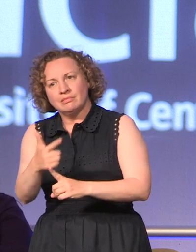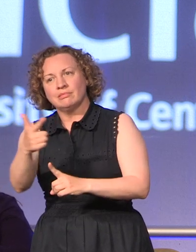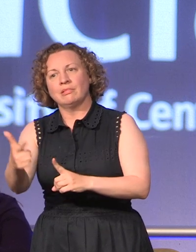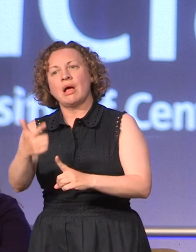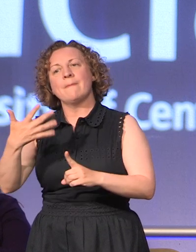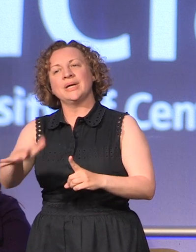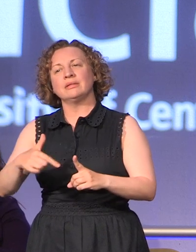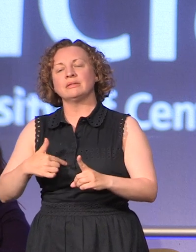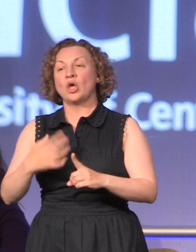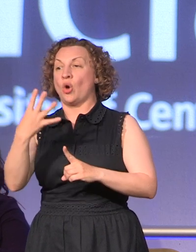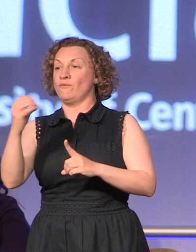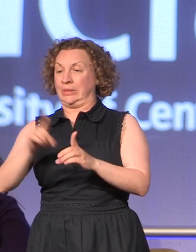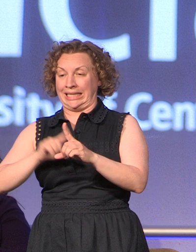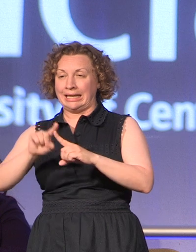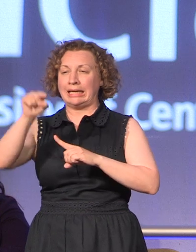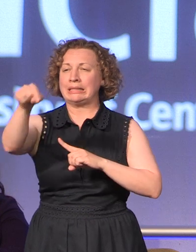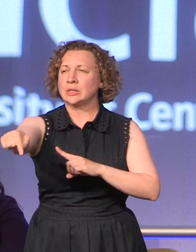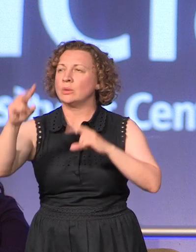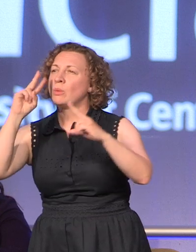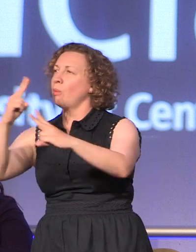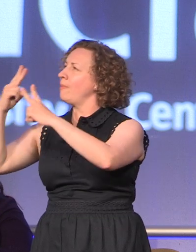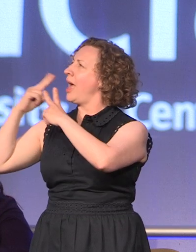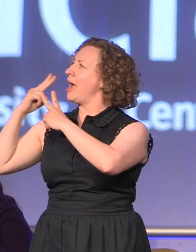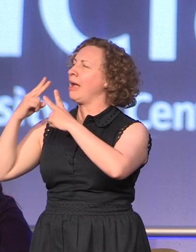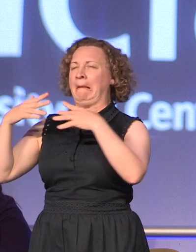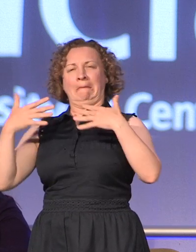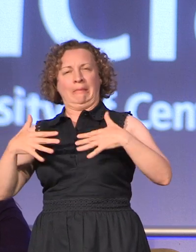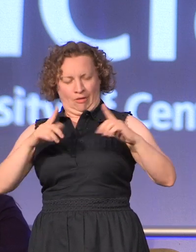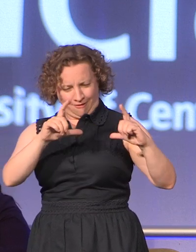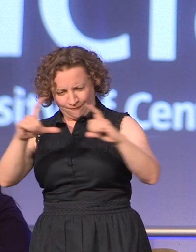will look back in wonder at the photographs, the fashions, the haircuts